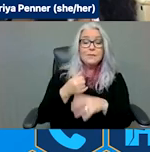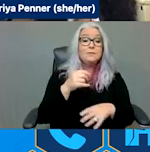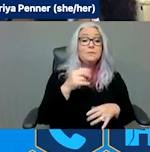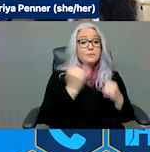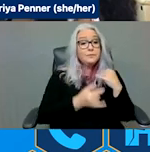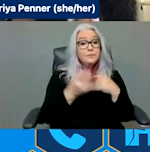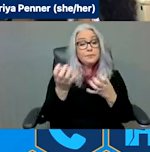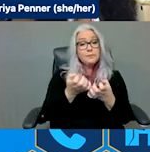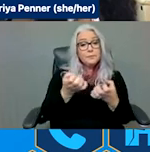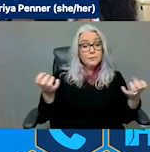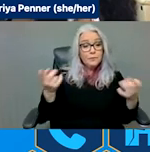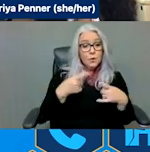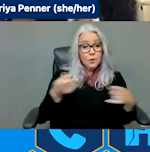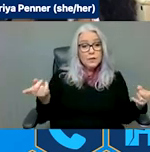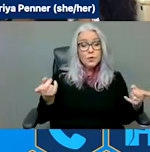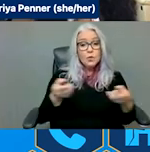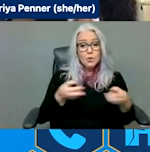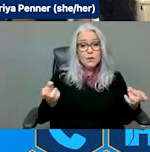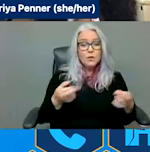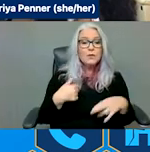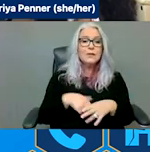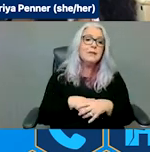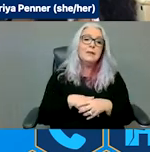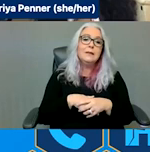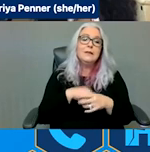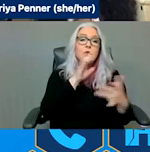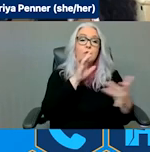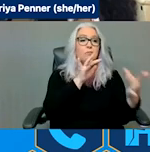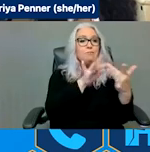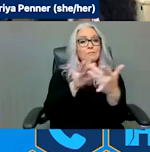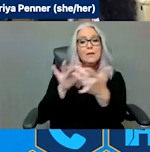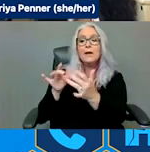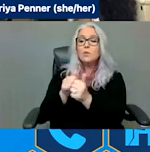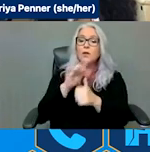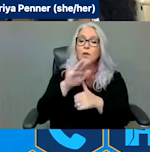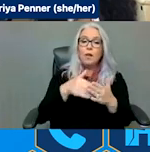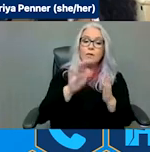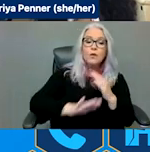to, you know, reach out to those local organizations, agencies, responsible